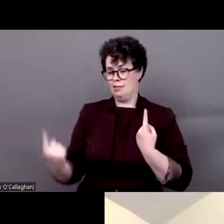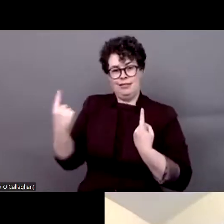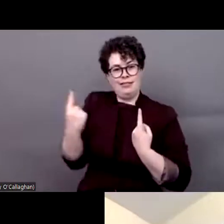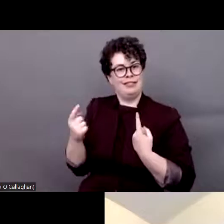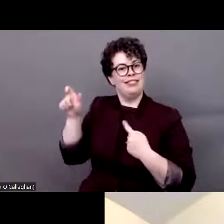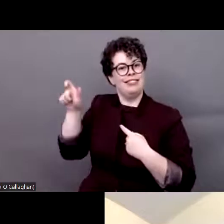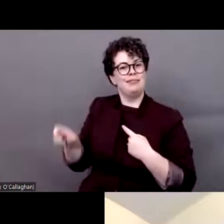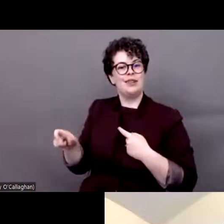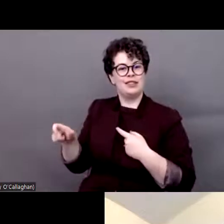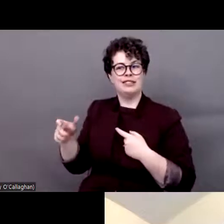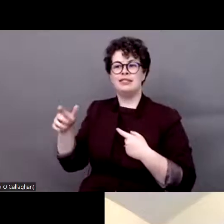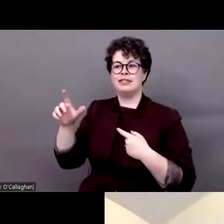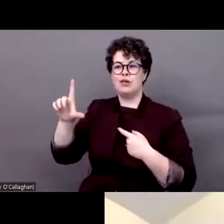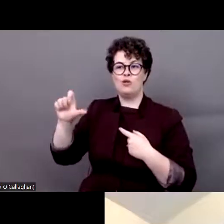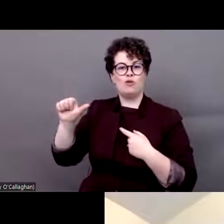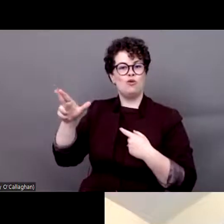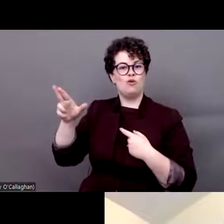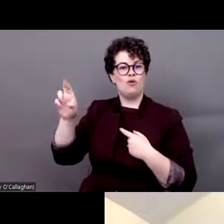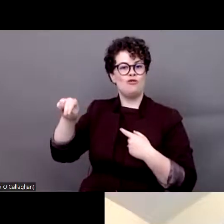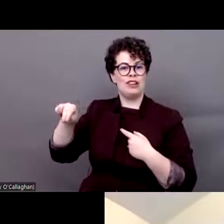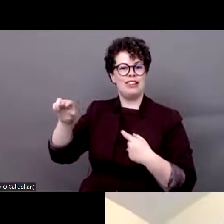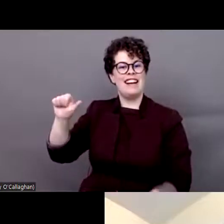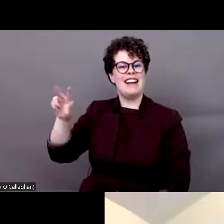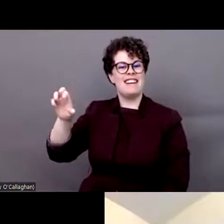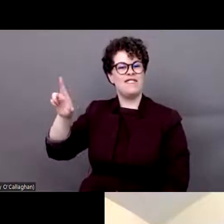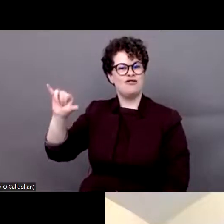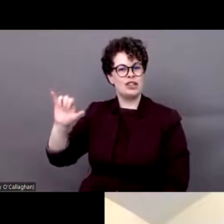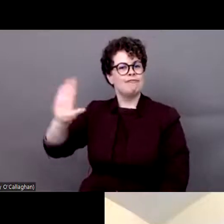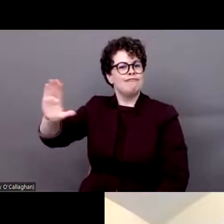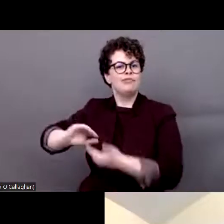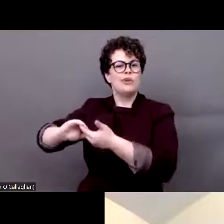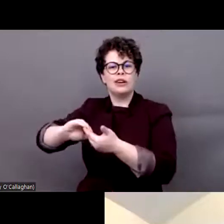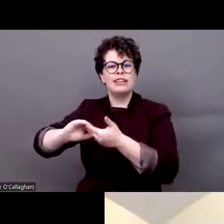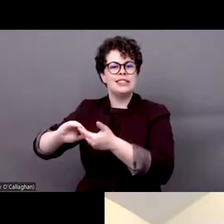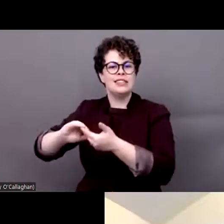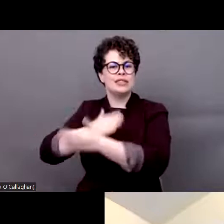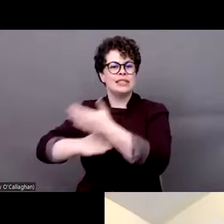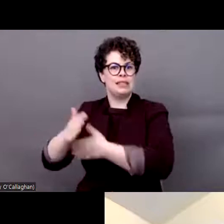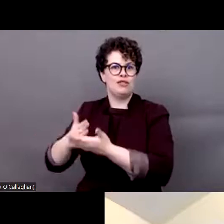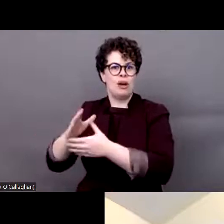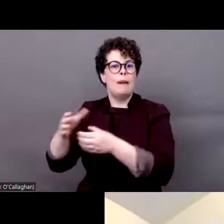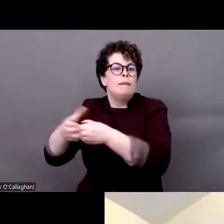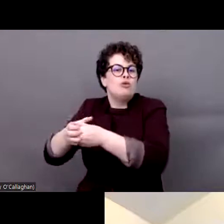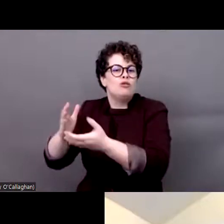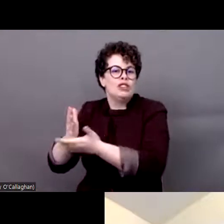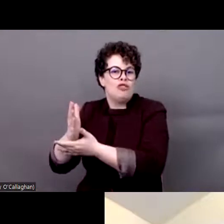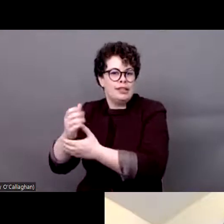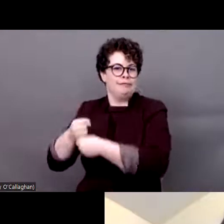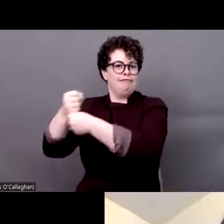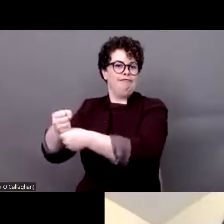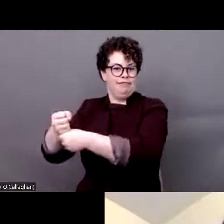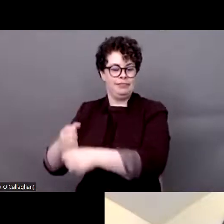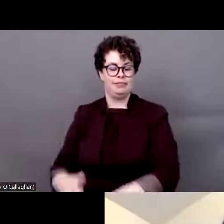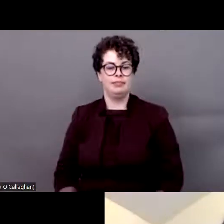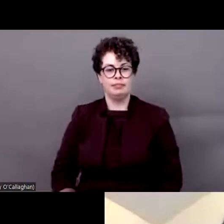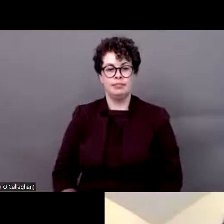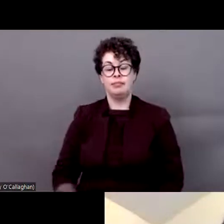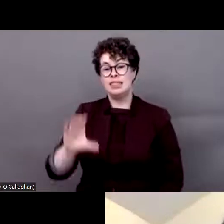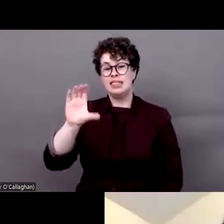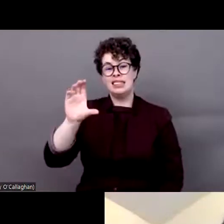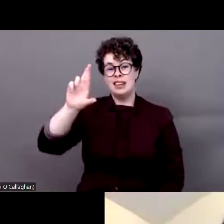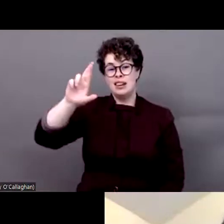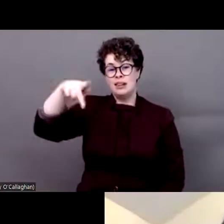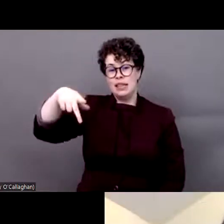International, Lauren Avery.